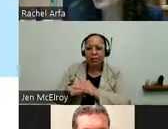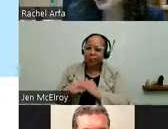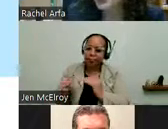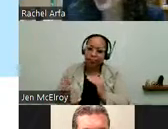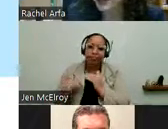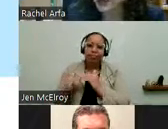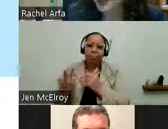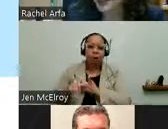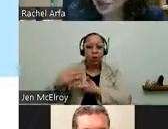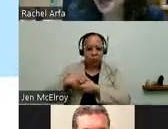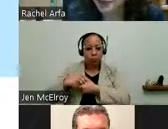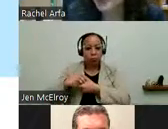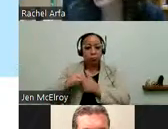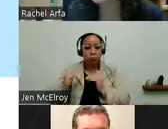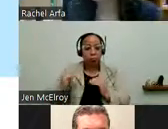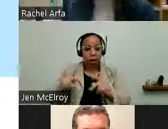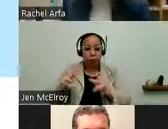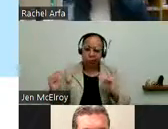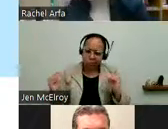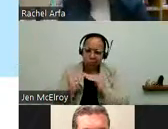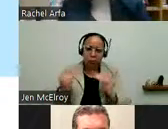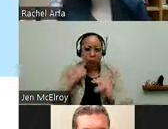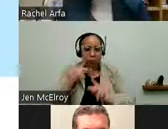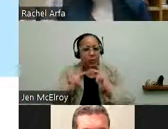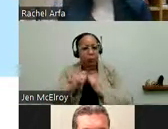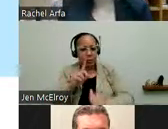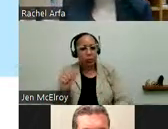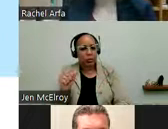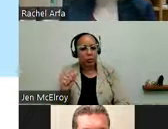accessibility, full participation and equal opportunity for people with